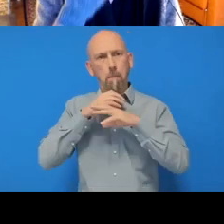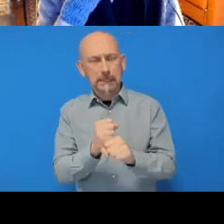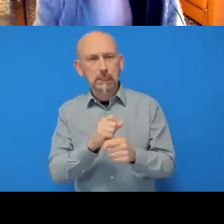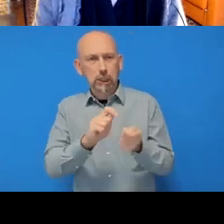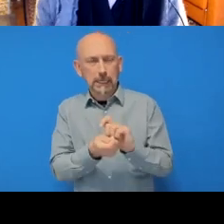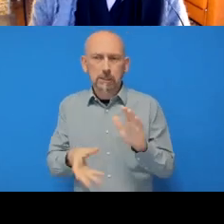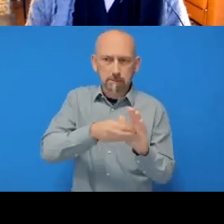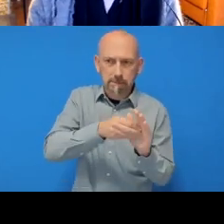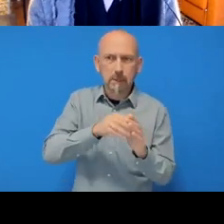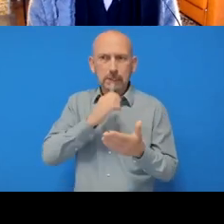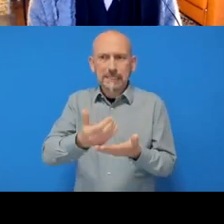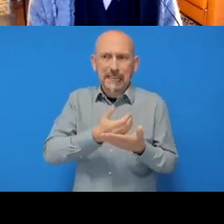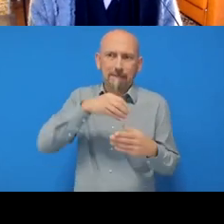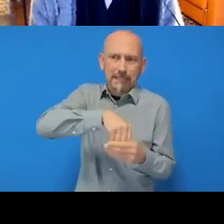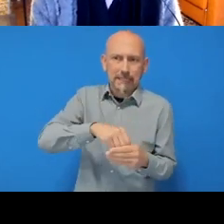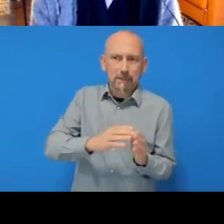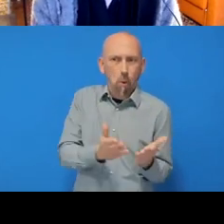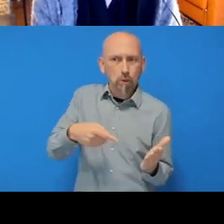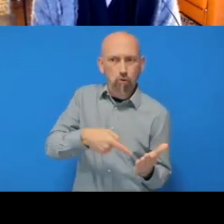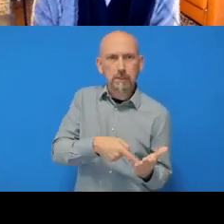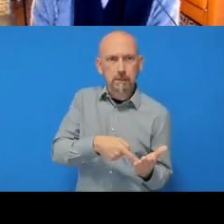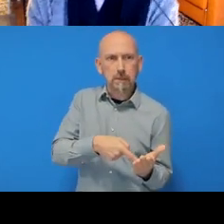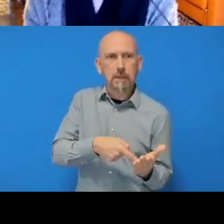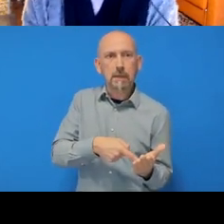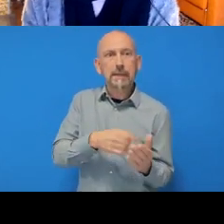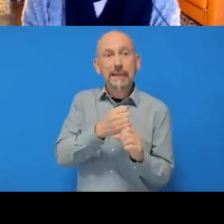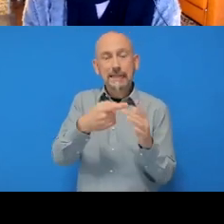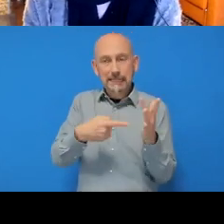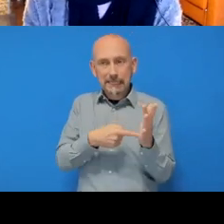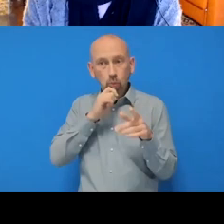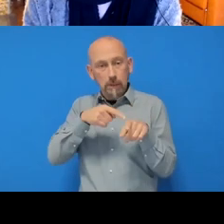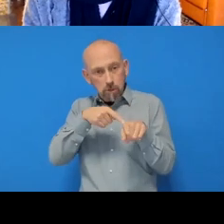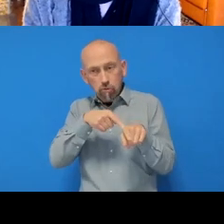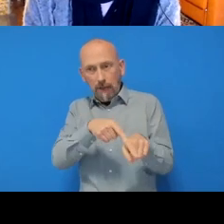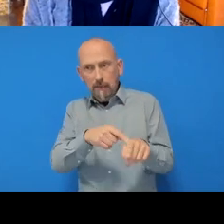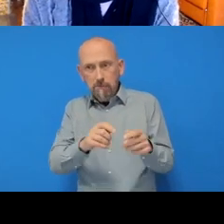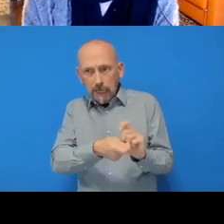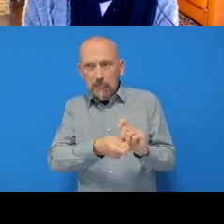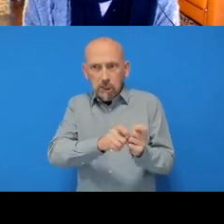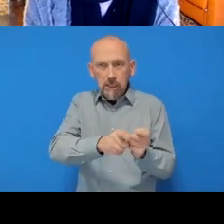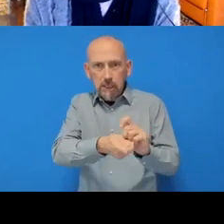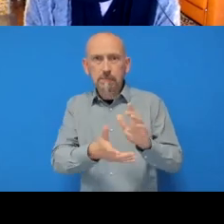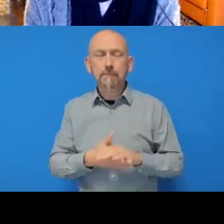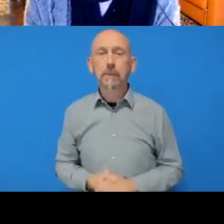And then Git keeps track of those changes. And README files, in uppercase,